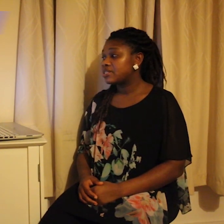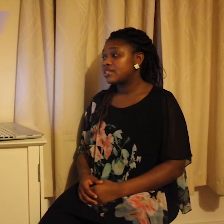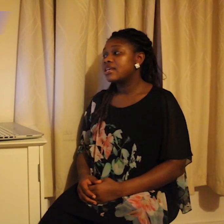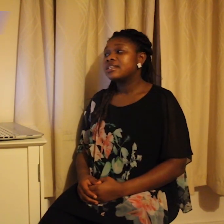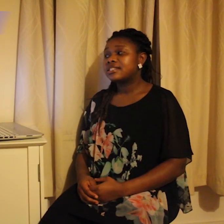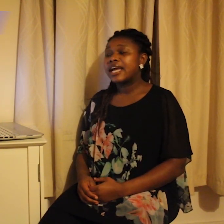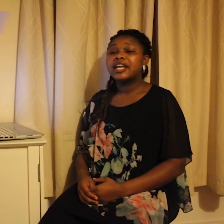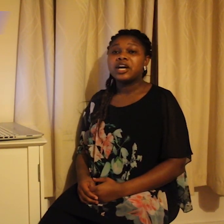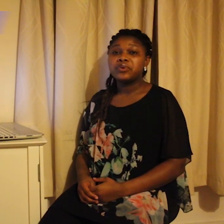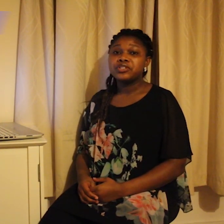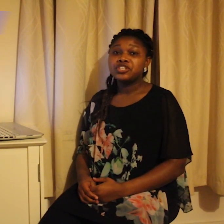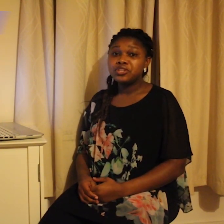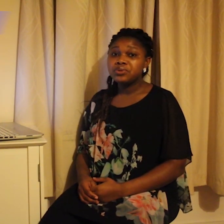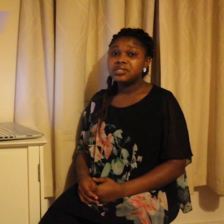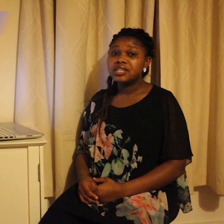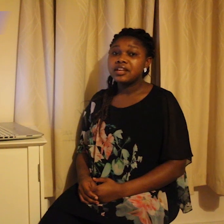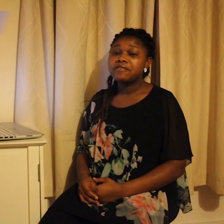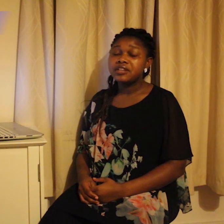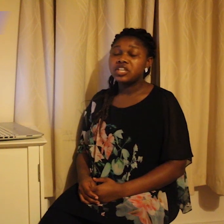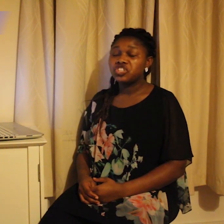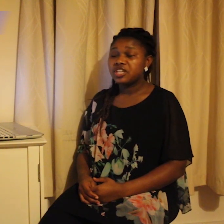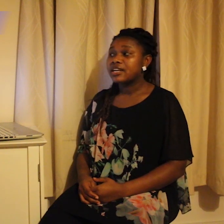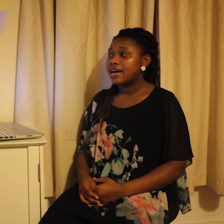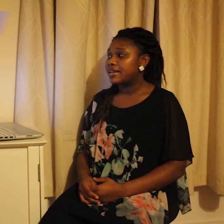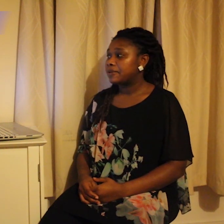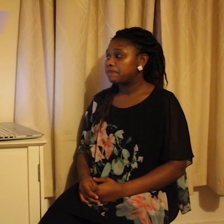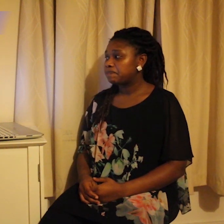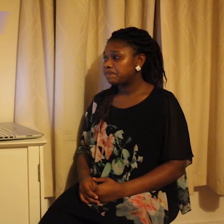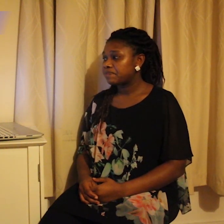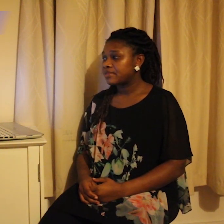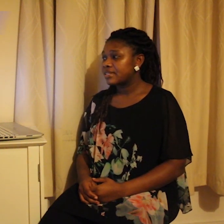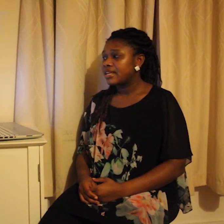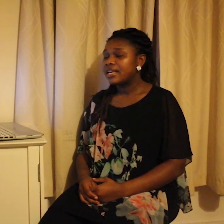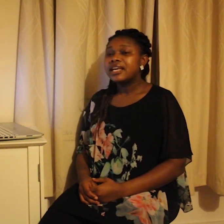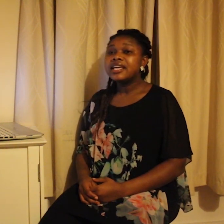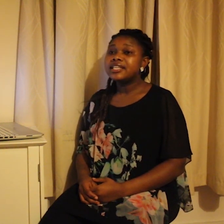sign language used in a village in Ghana. In